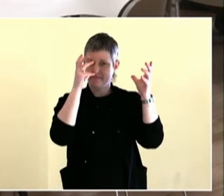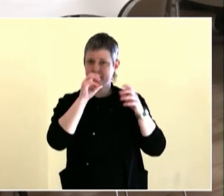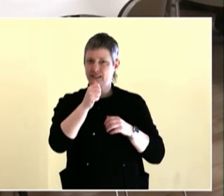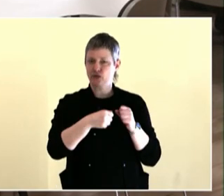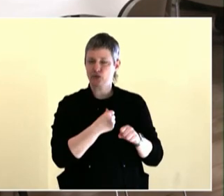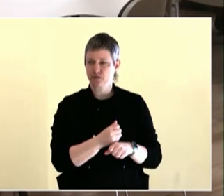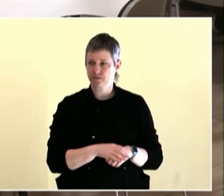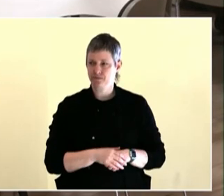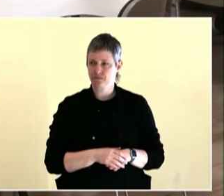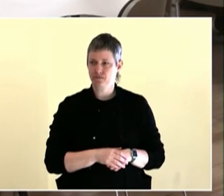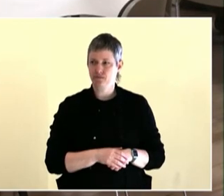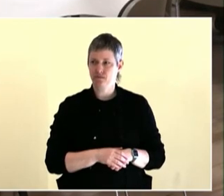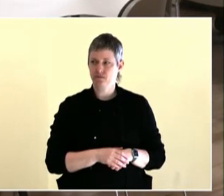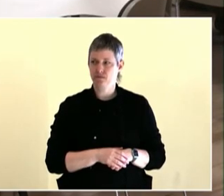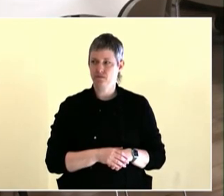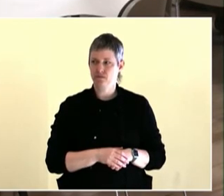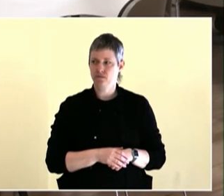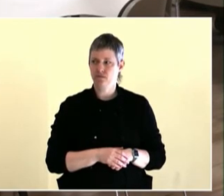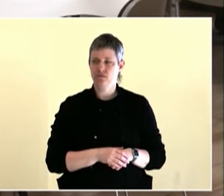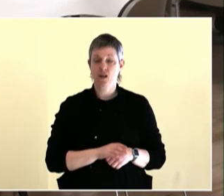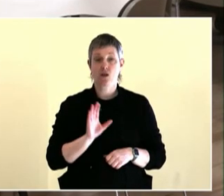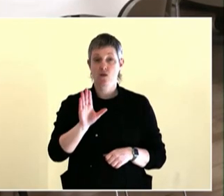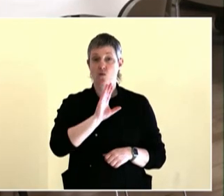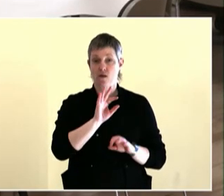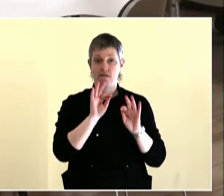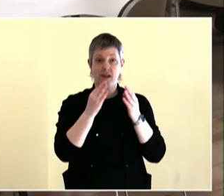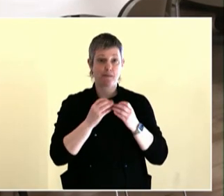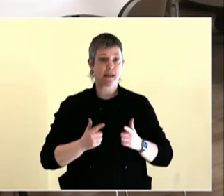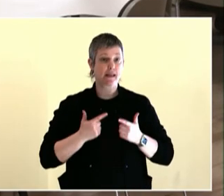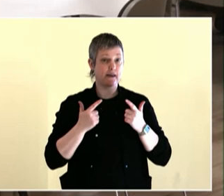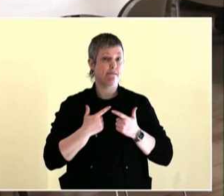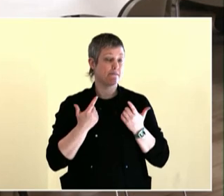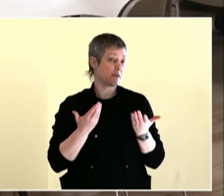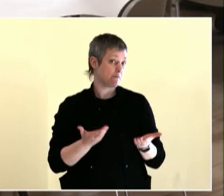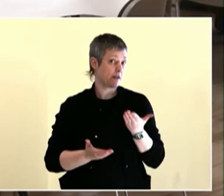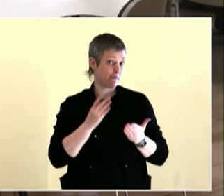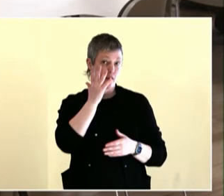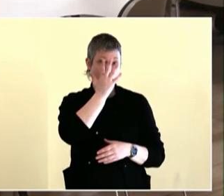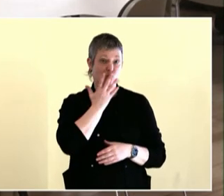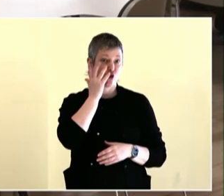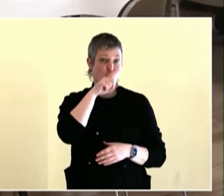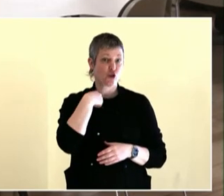news articles and pieces and